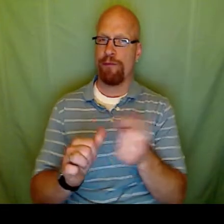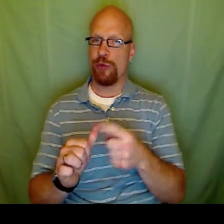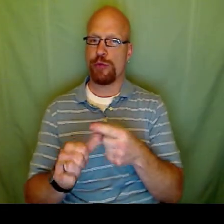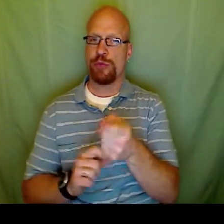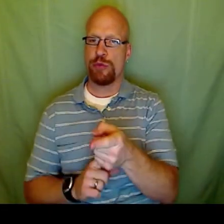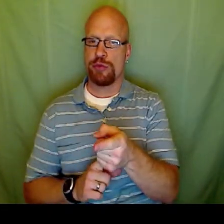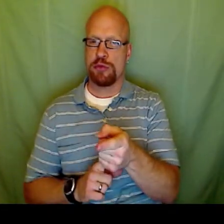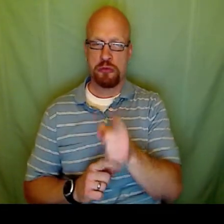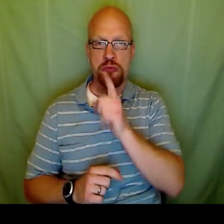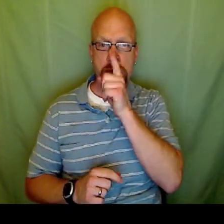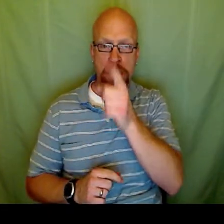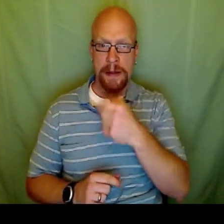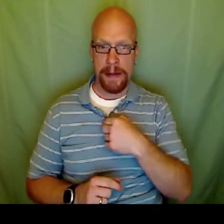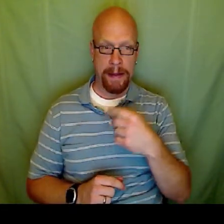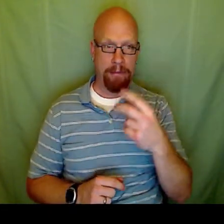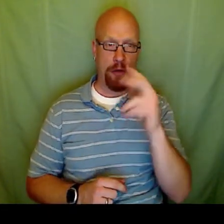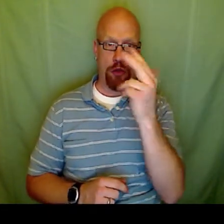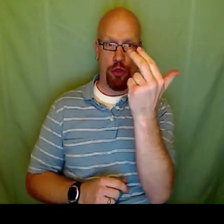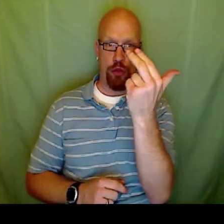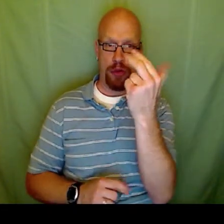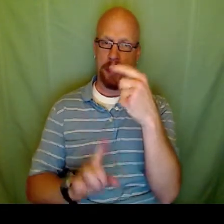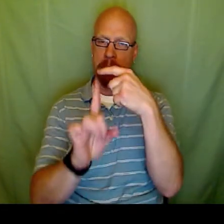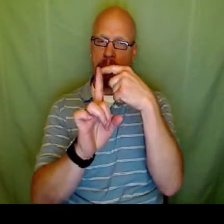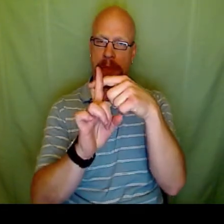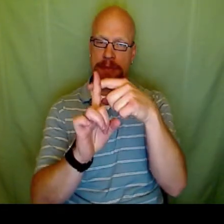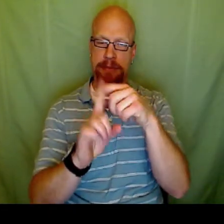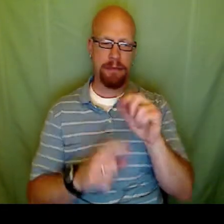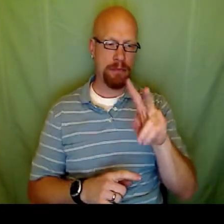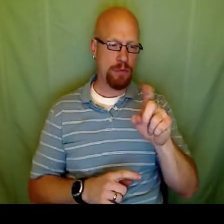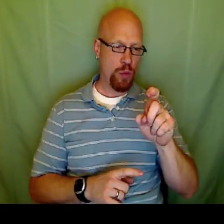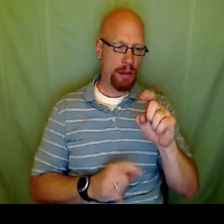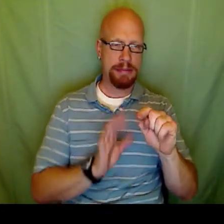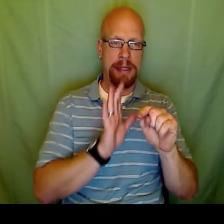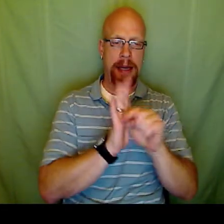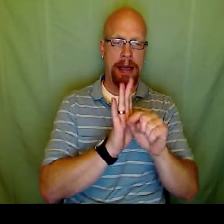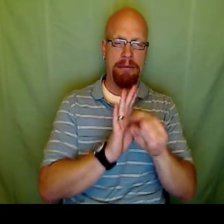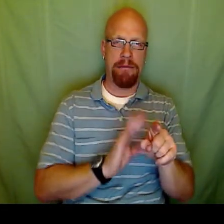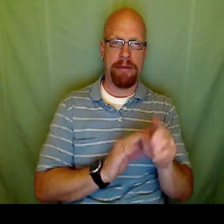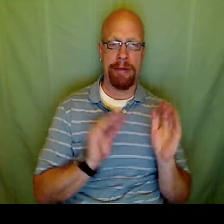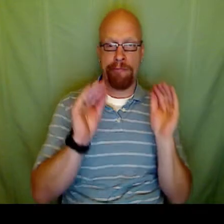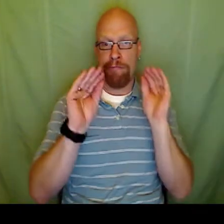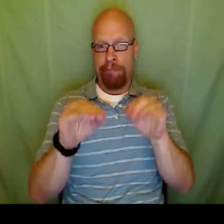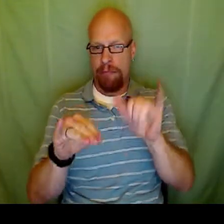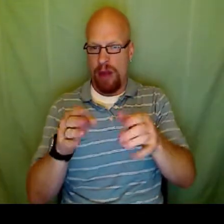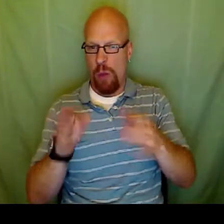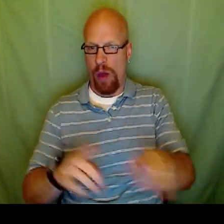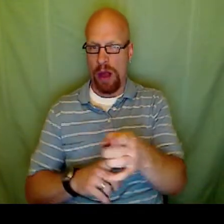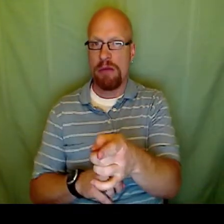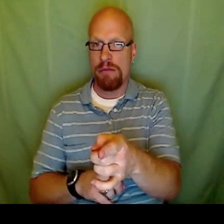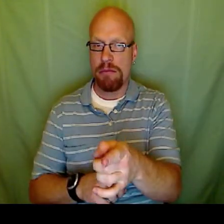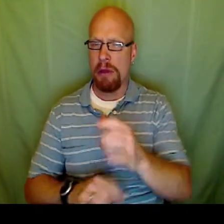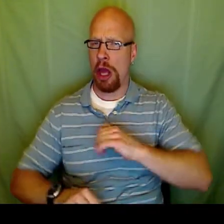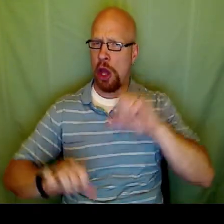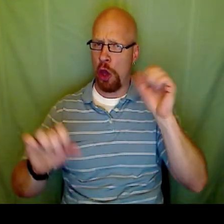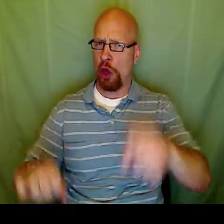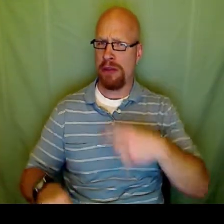I tend to keep the variable term first in the equations. You know I didn't write y equals 13 minus 2x,